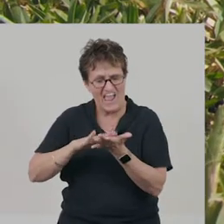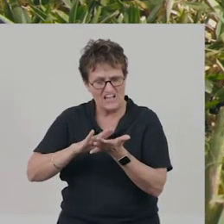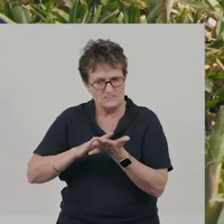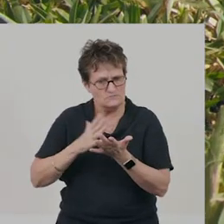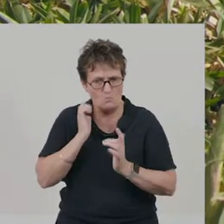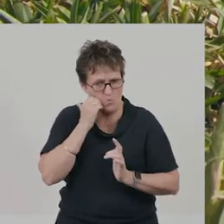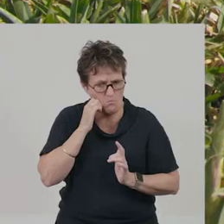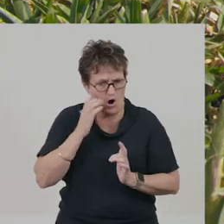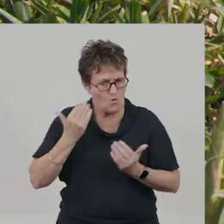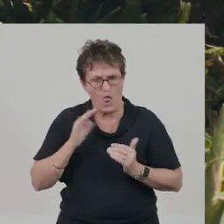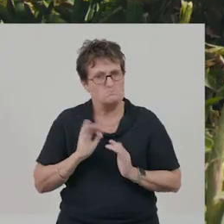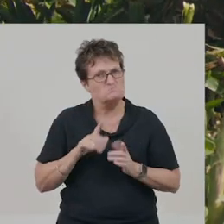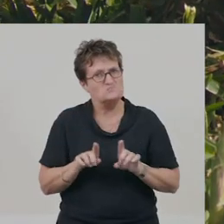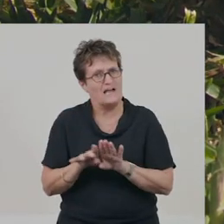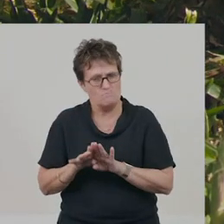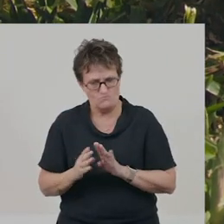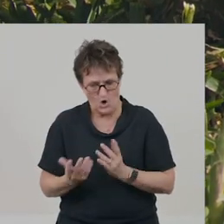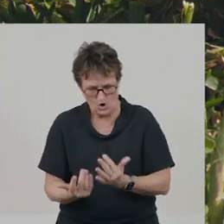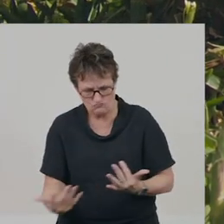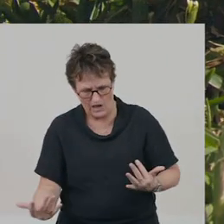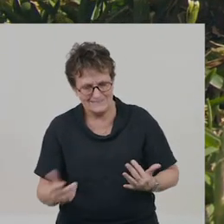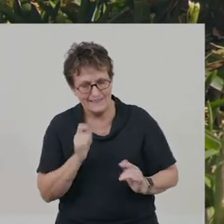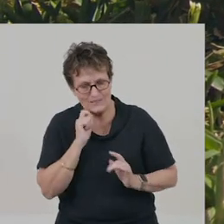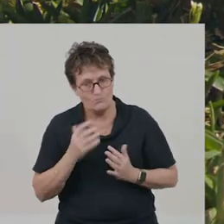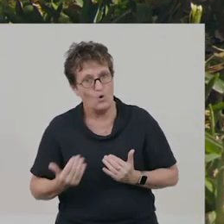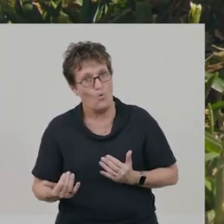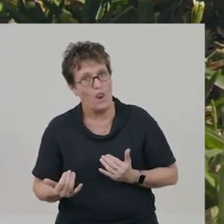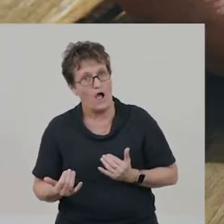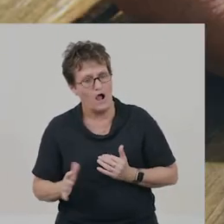The grass was a bit cooler than my hand.